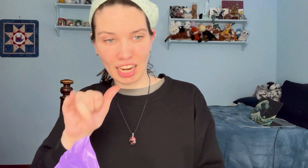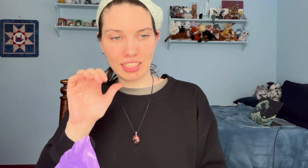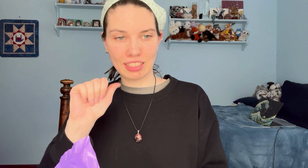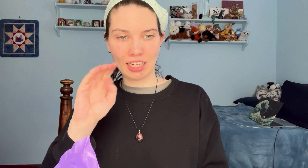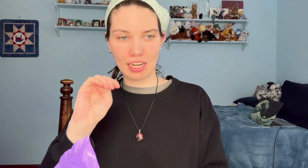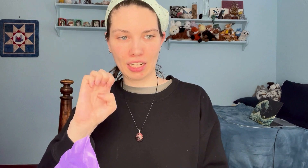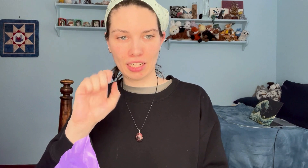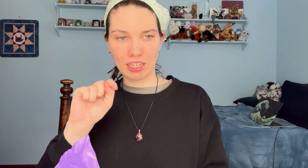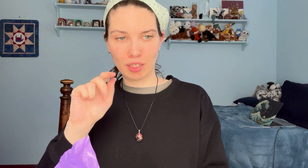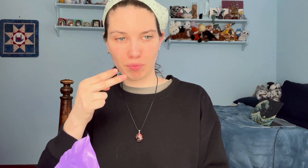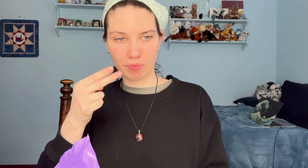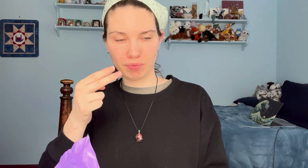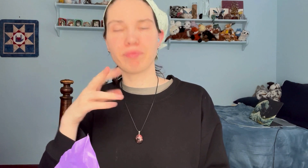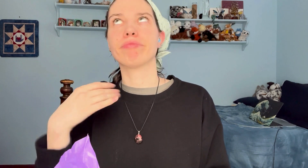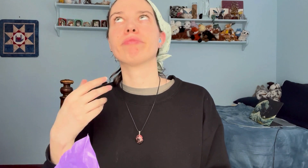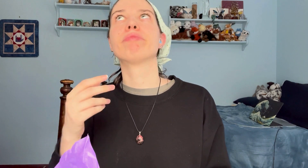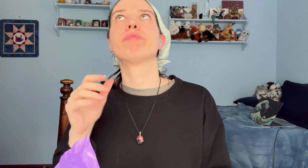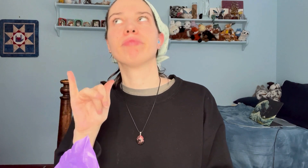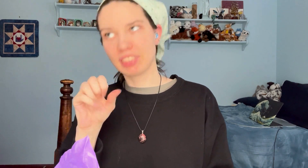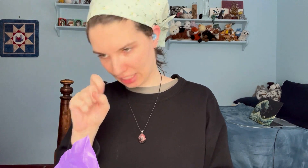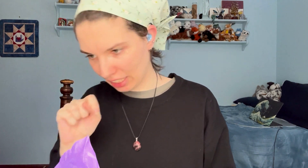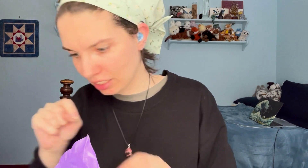That's an amethyst